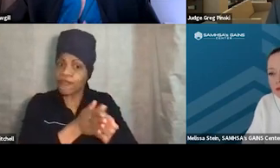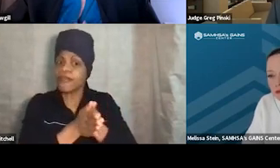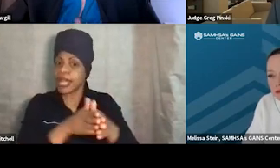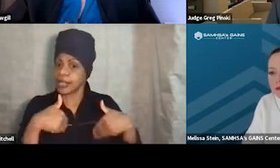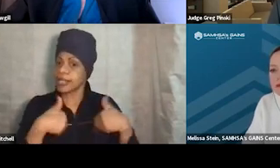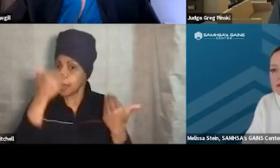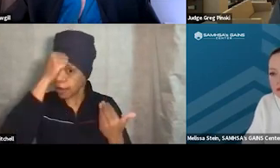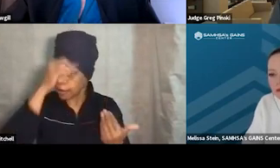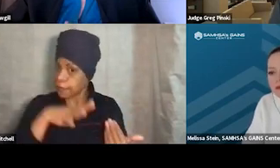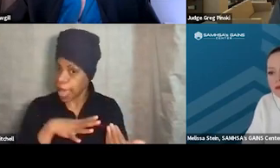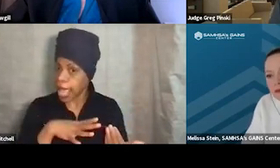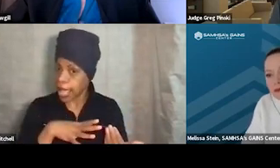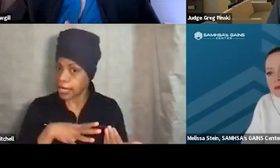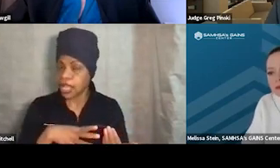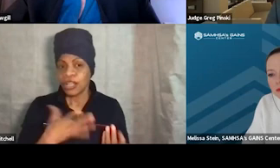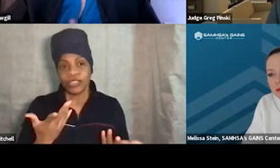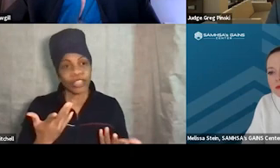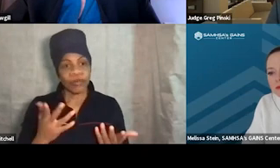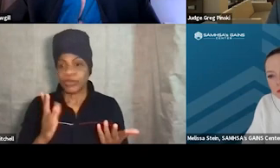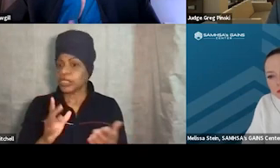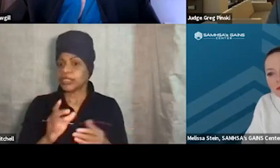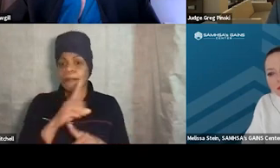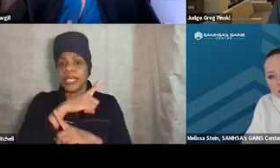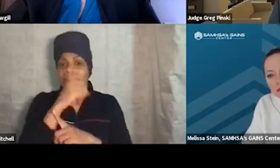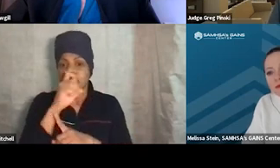And it just kind of came out of the circumstances of what was happening.